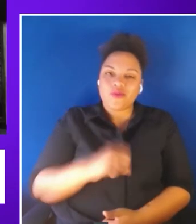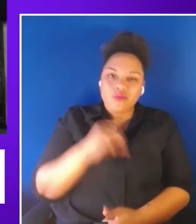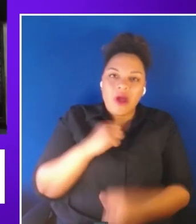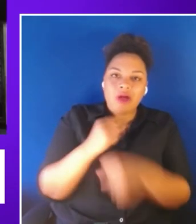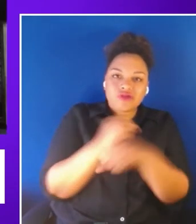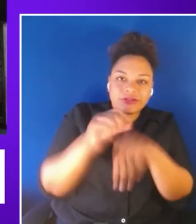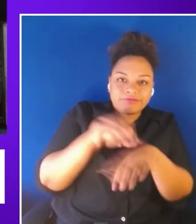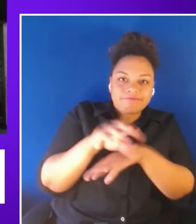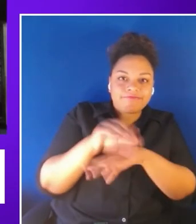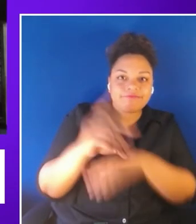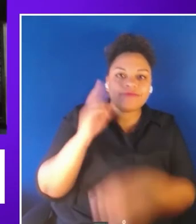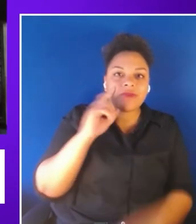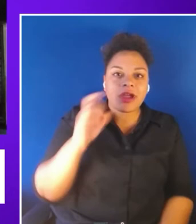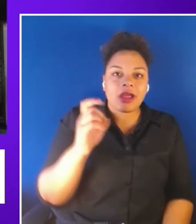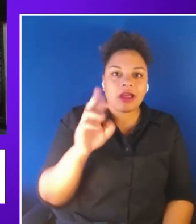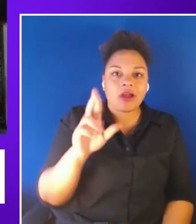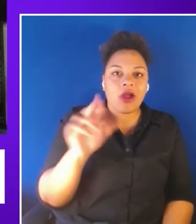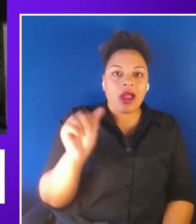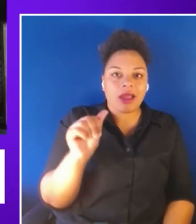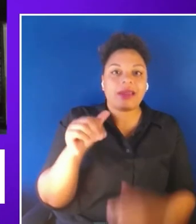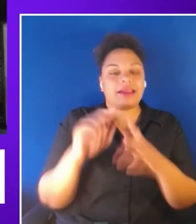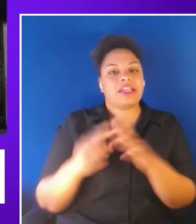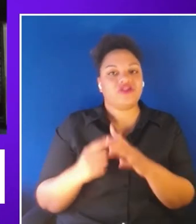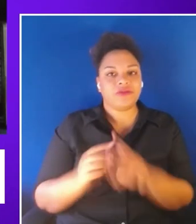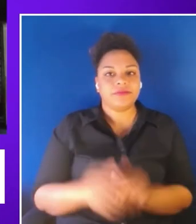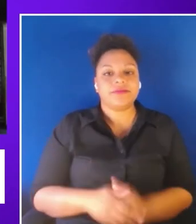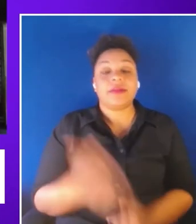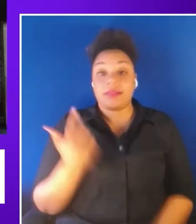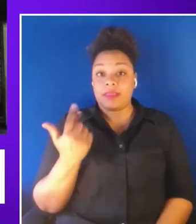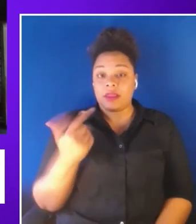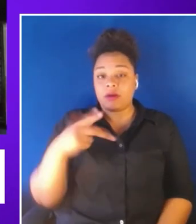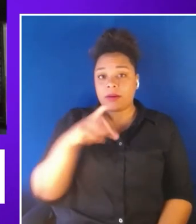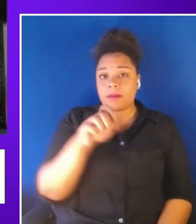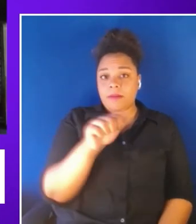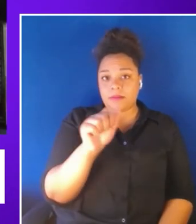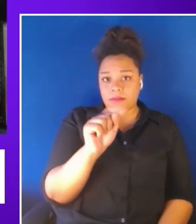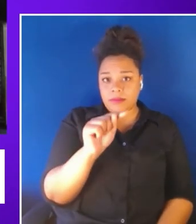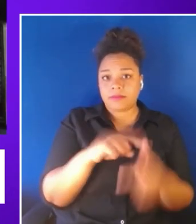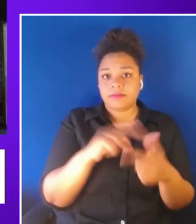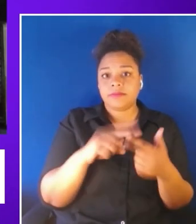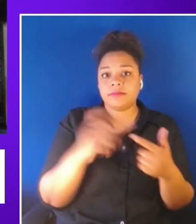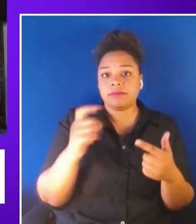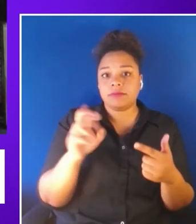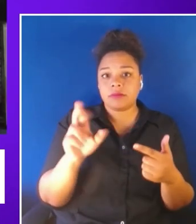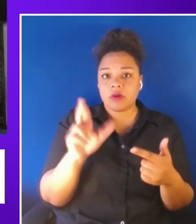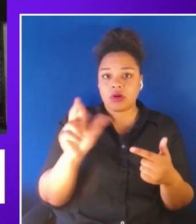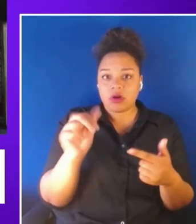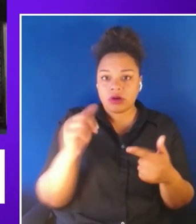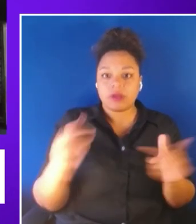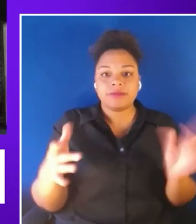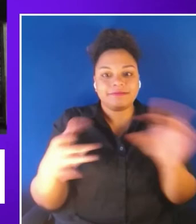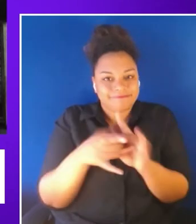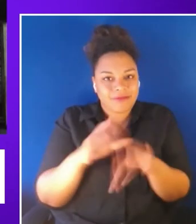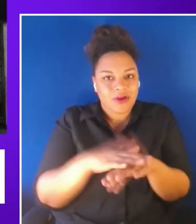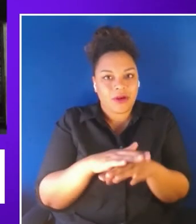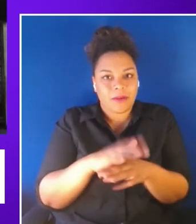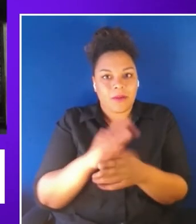Last year PEAT and XRA collaborated on a joint white paper, Inclusive XR in the Workplace,